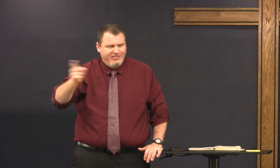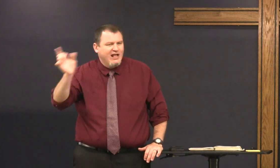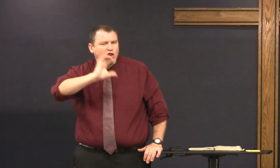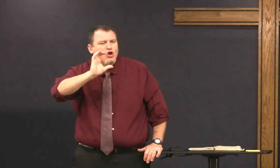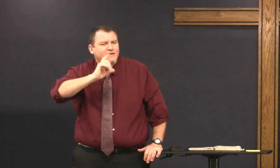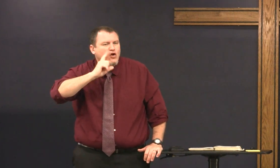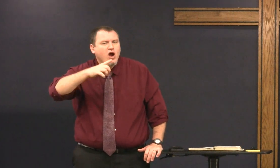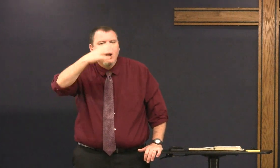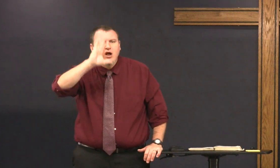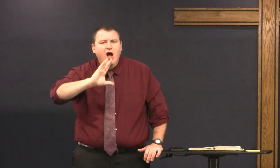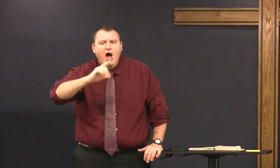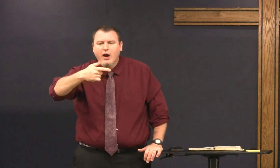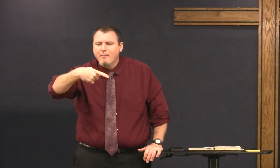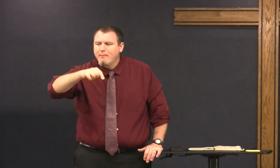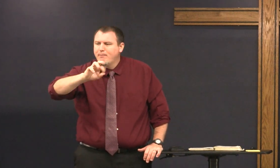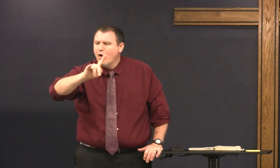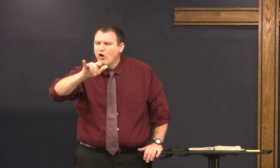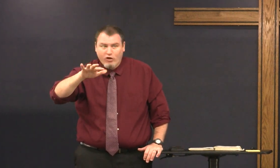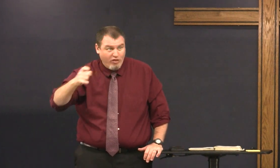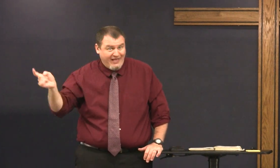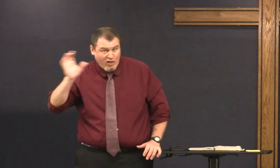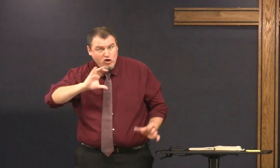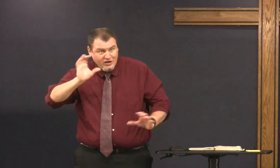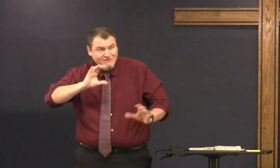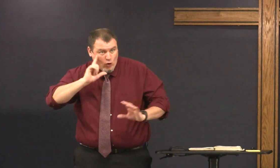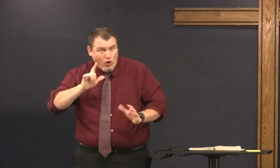particle that's what they're looking for the God particle